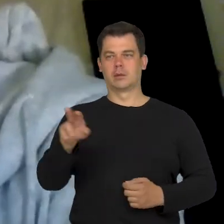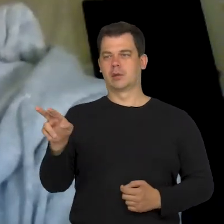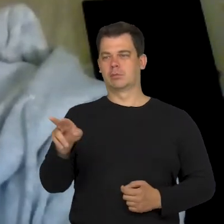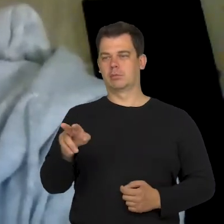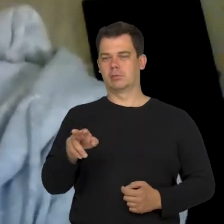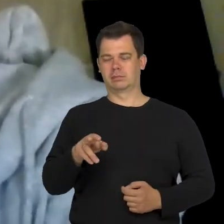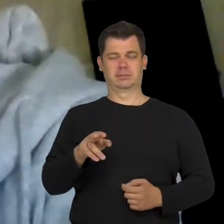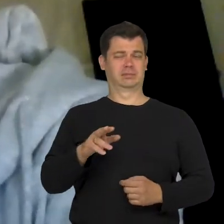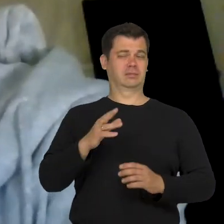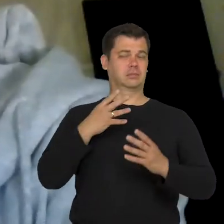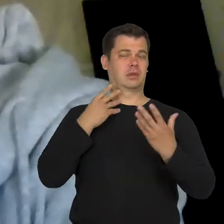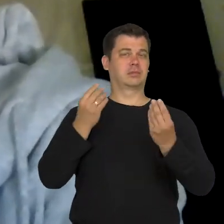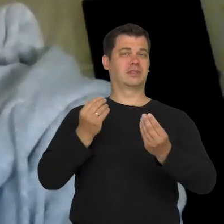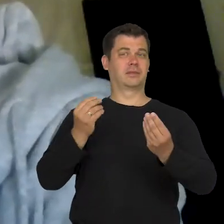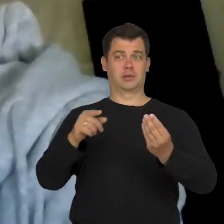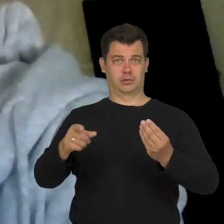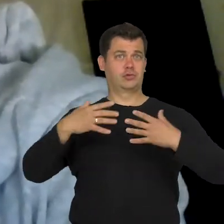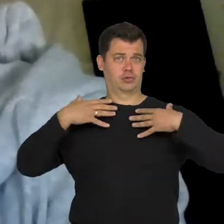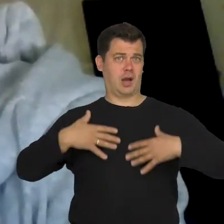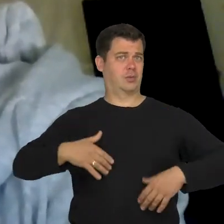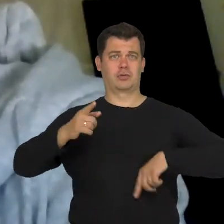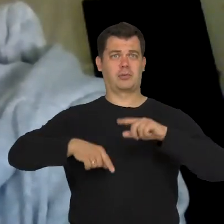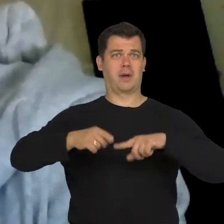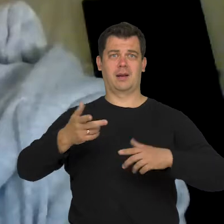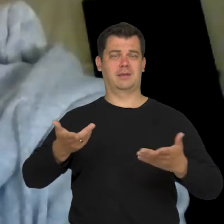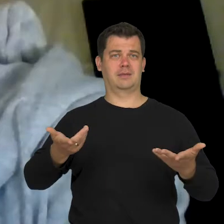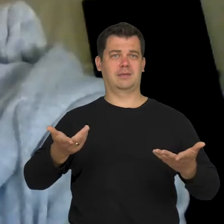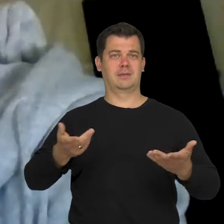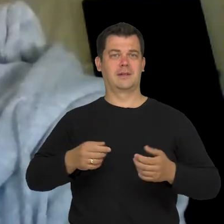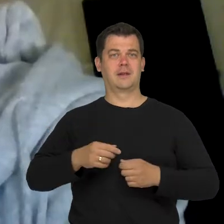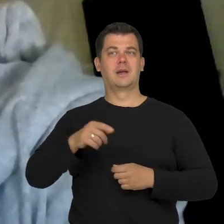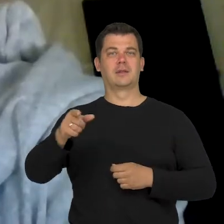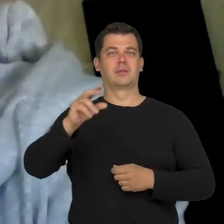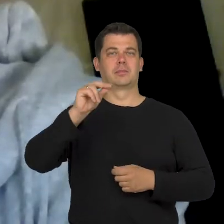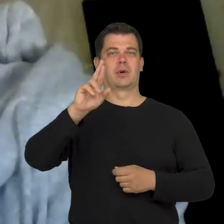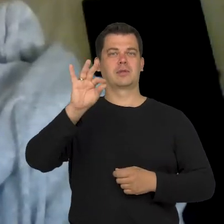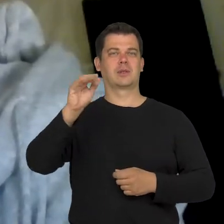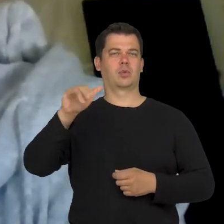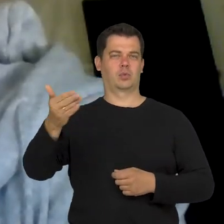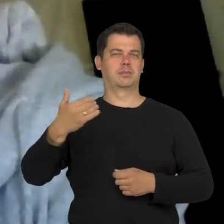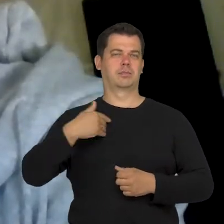That the body in the dissecting room